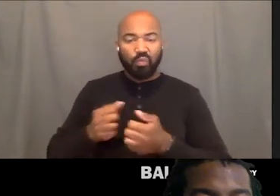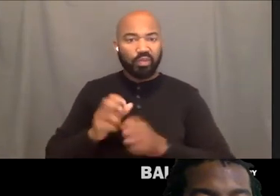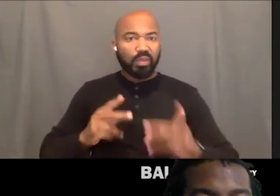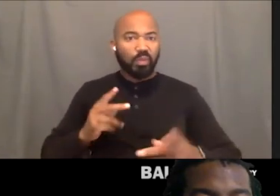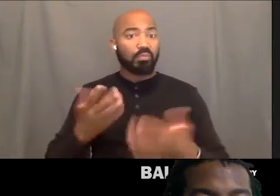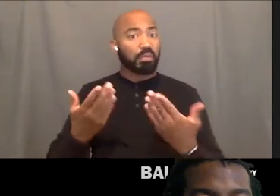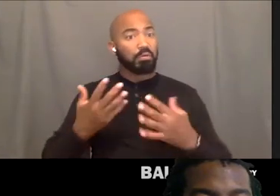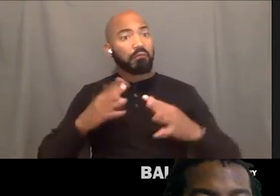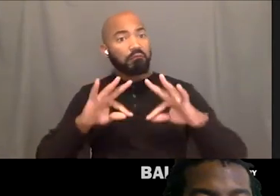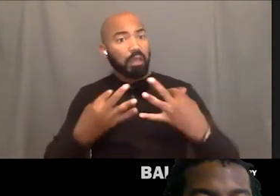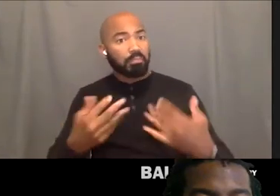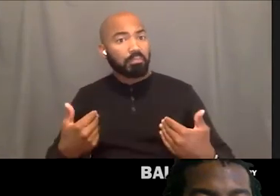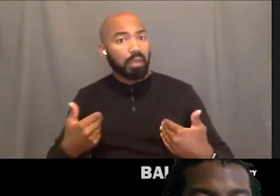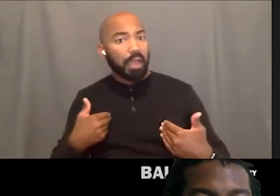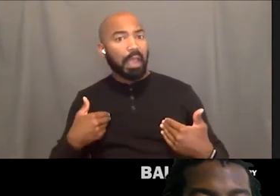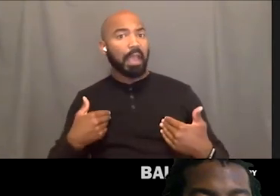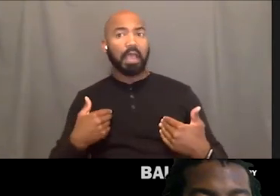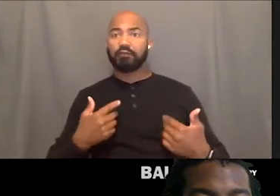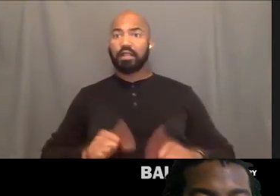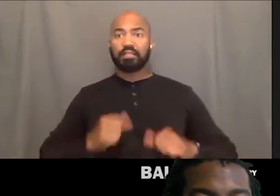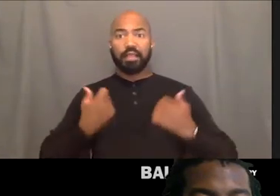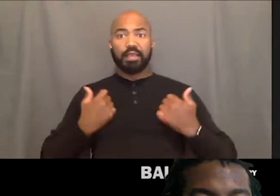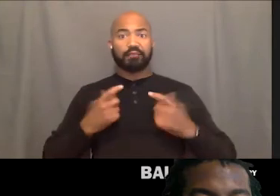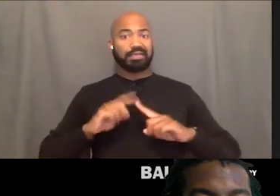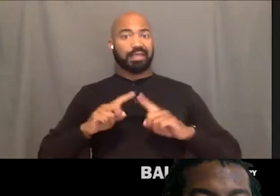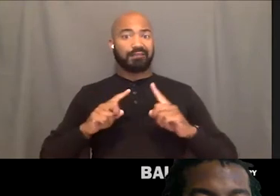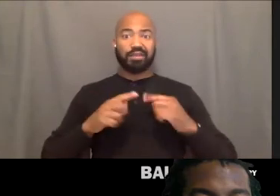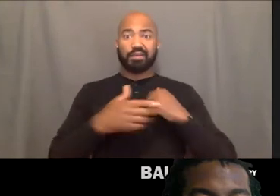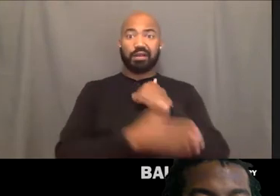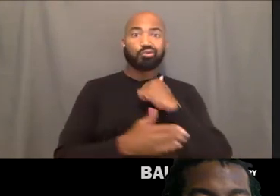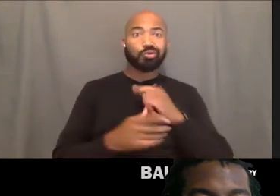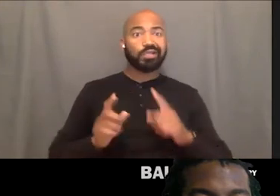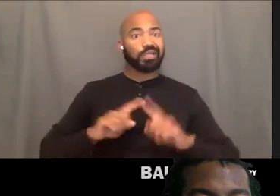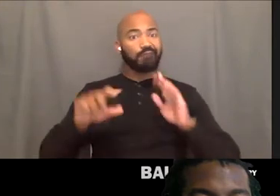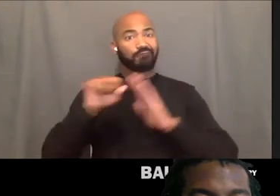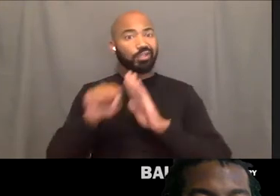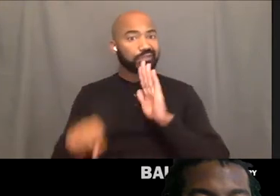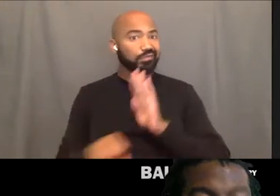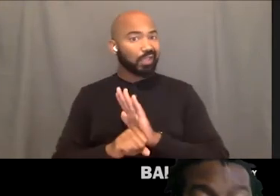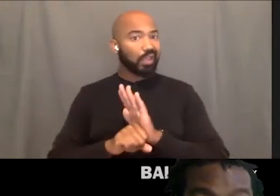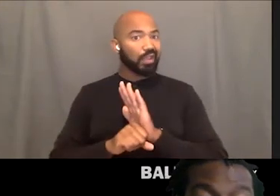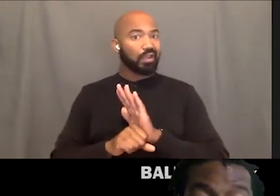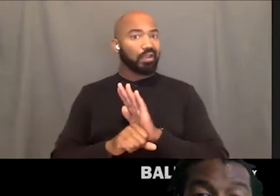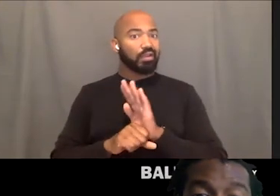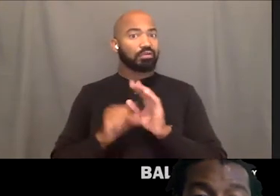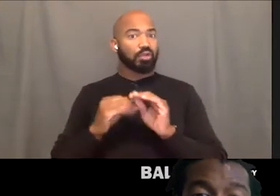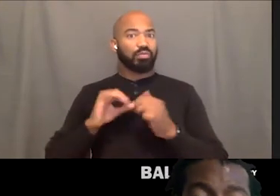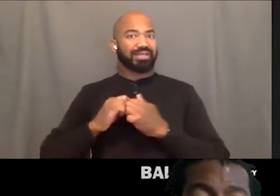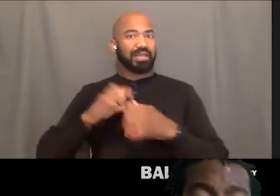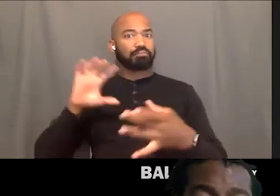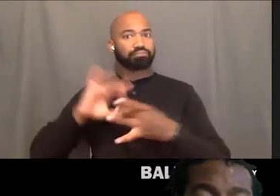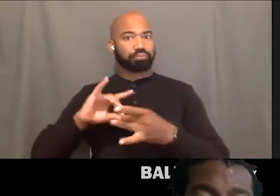in different states and different countries and its the only way to be able to connect especially during these times where people are not able to